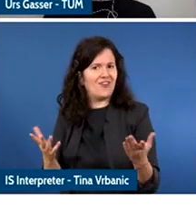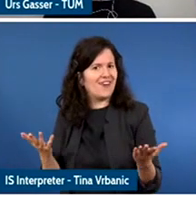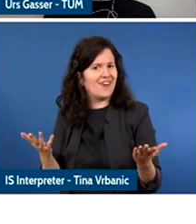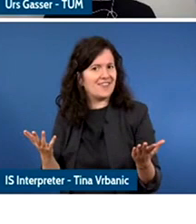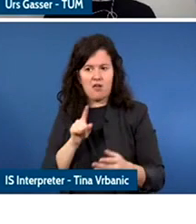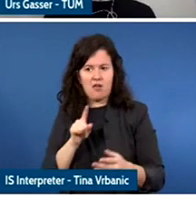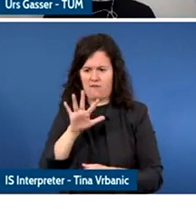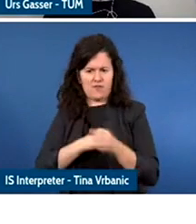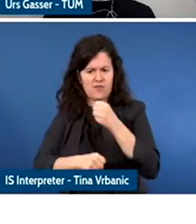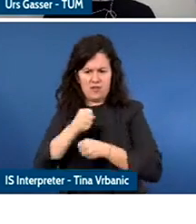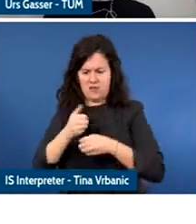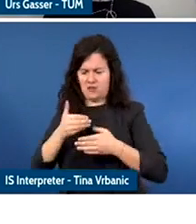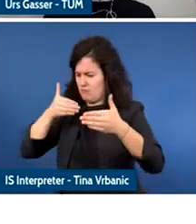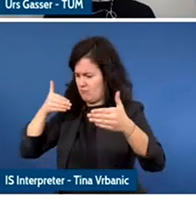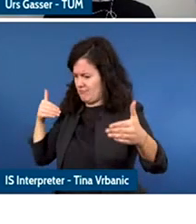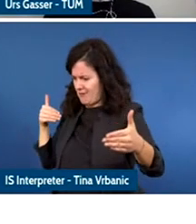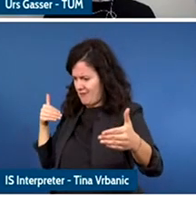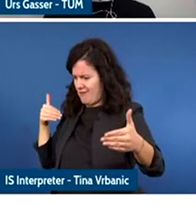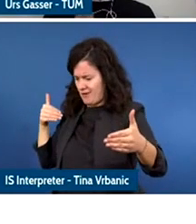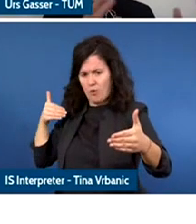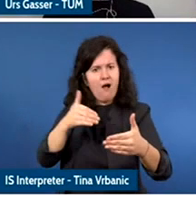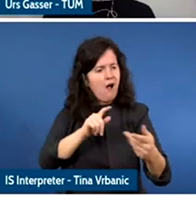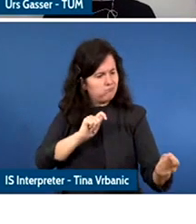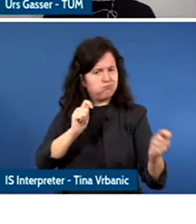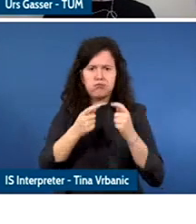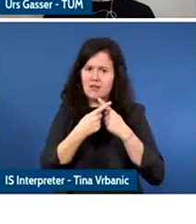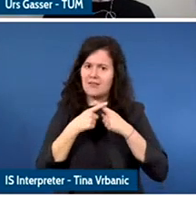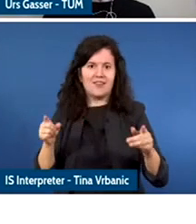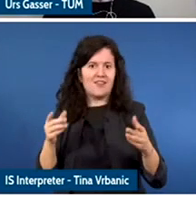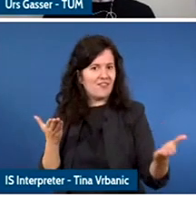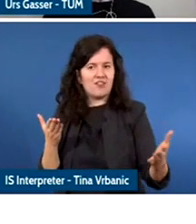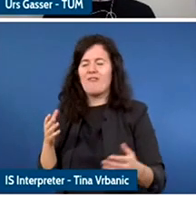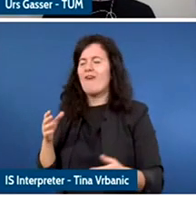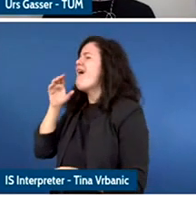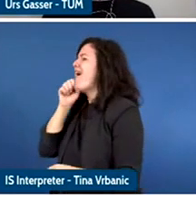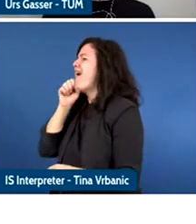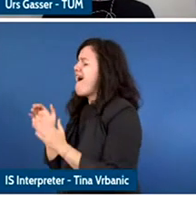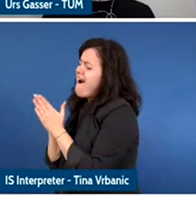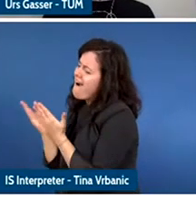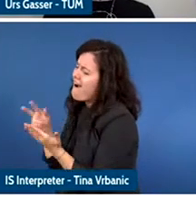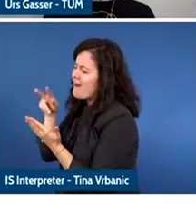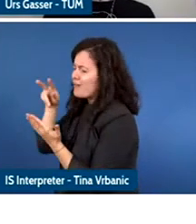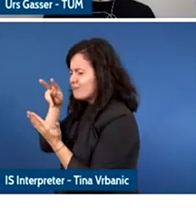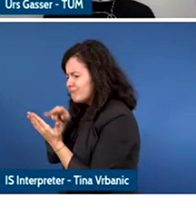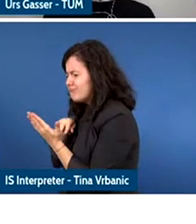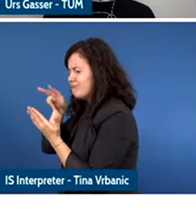environment compared to the old environment and that is a tremendous opportunity.